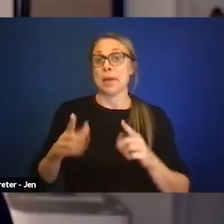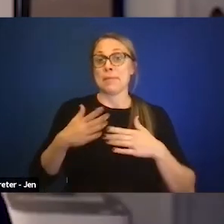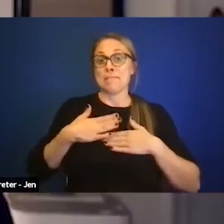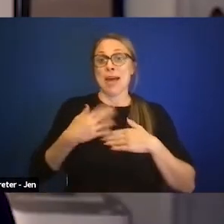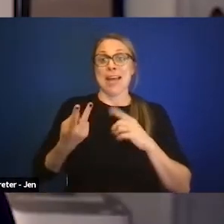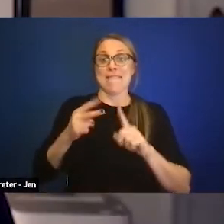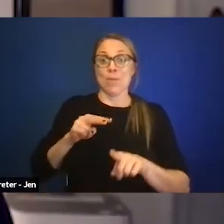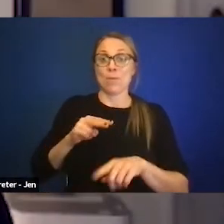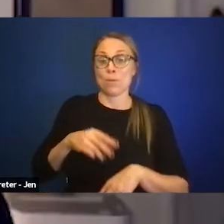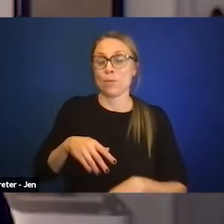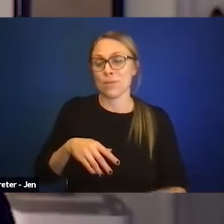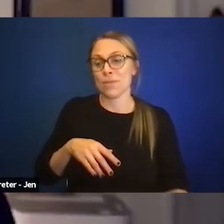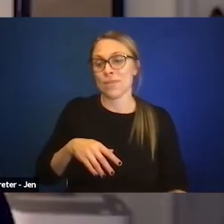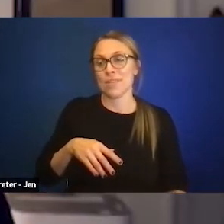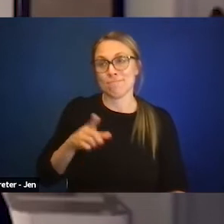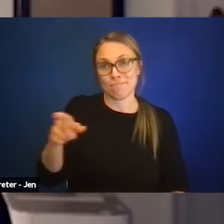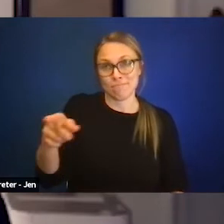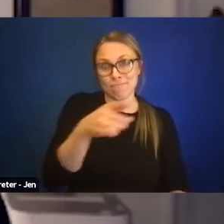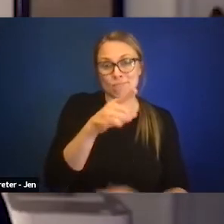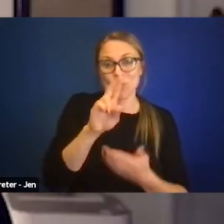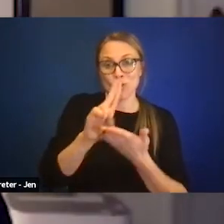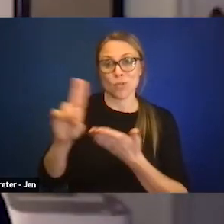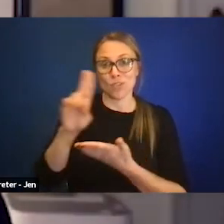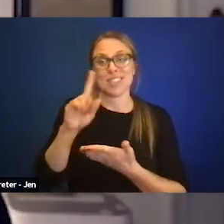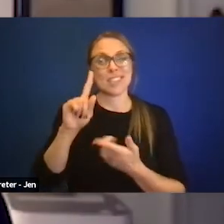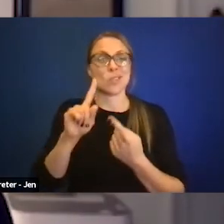need to be enabling issues around disability